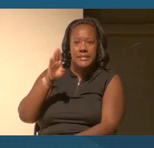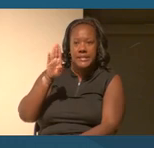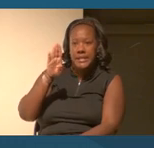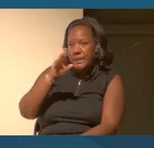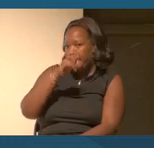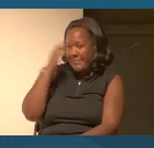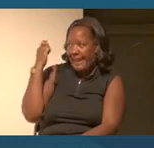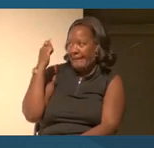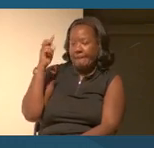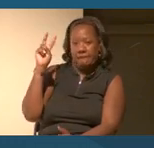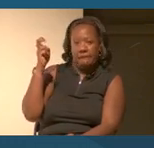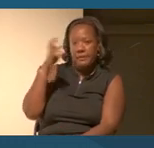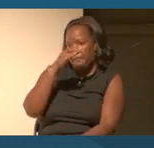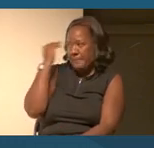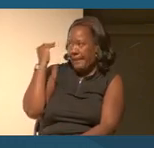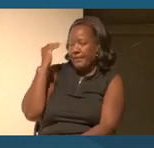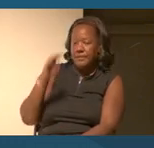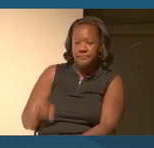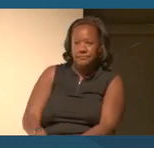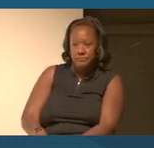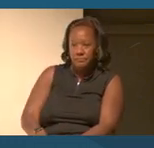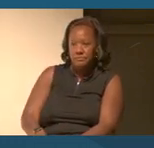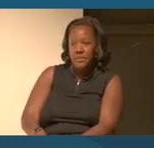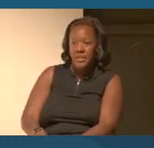And experientially it still is highly problematic.